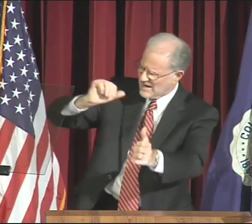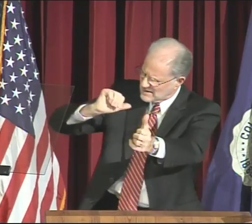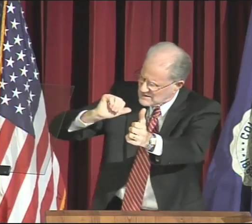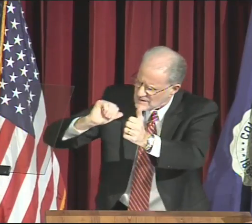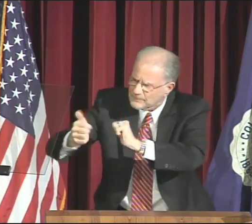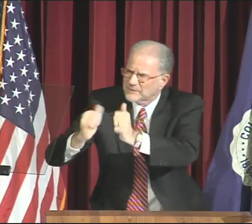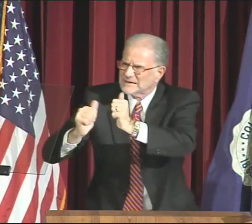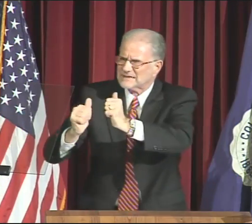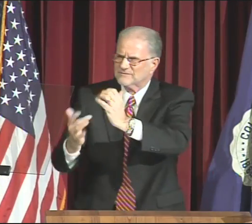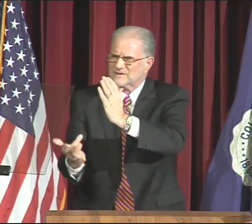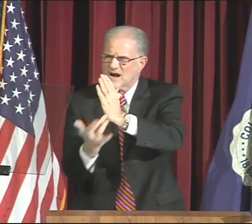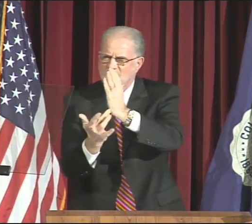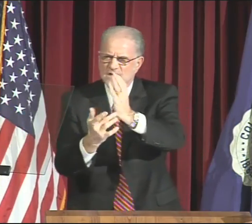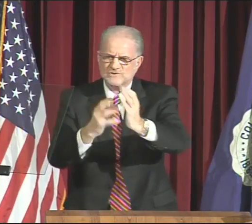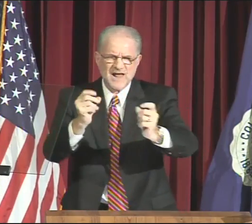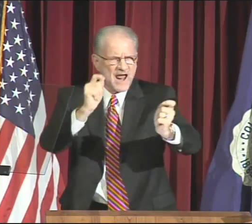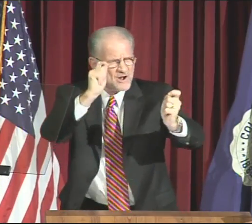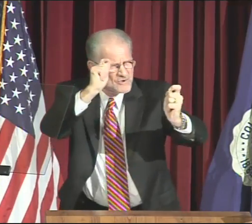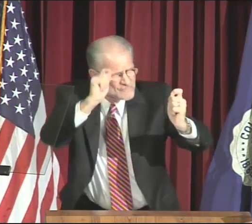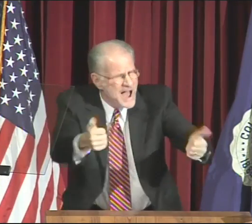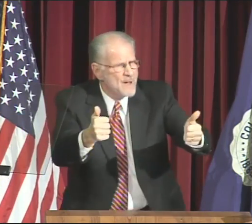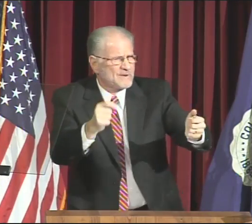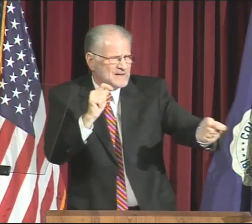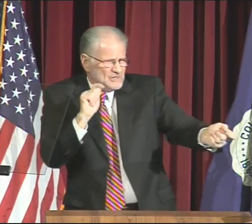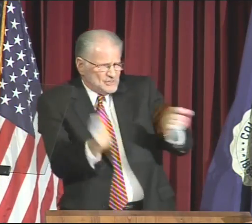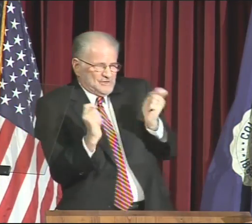for career opportunities in a highly competitive,